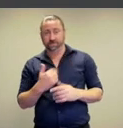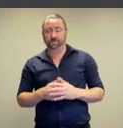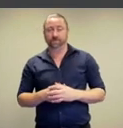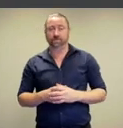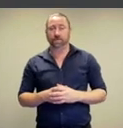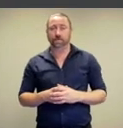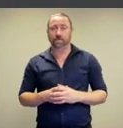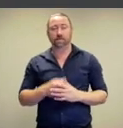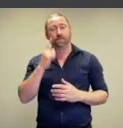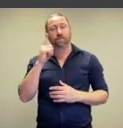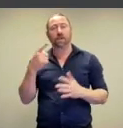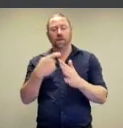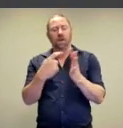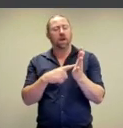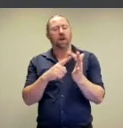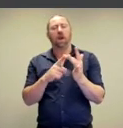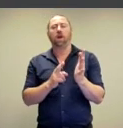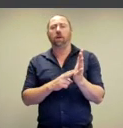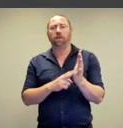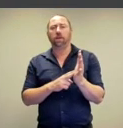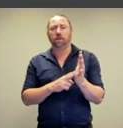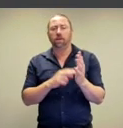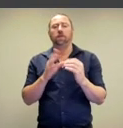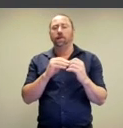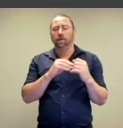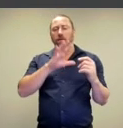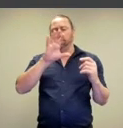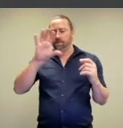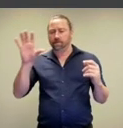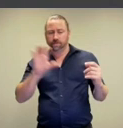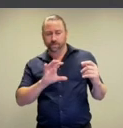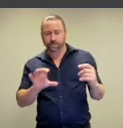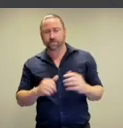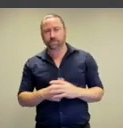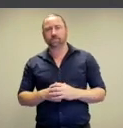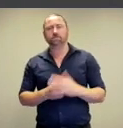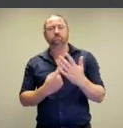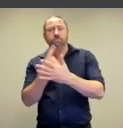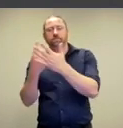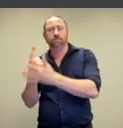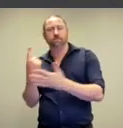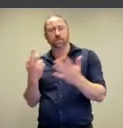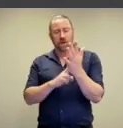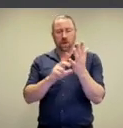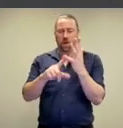like this. Here, we see Klein